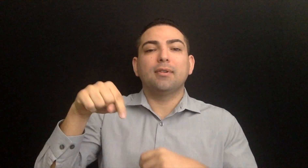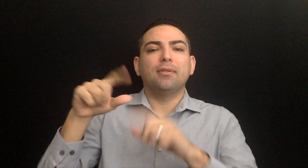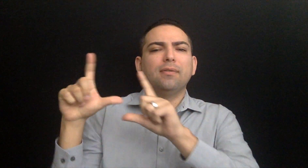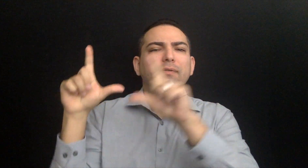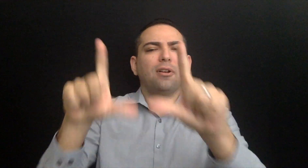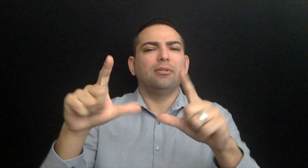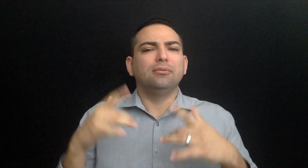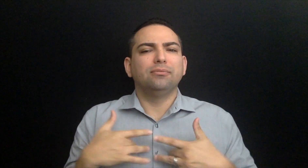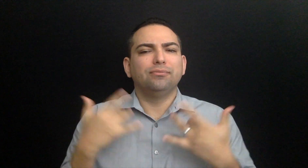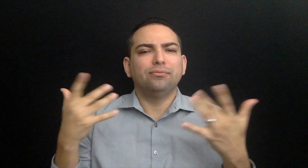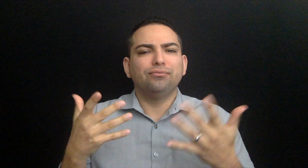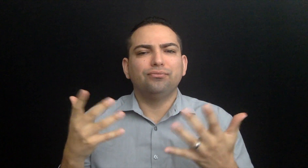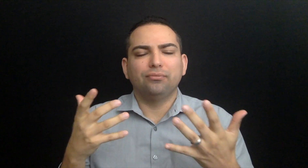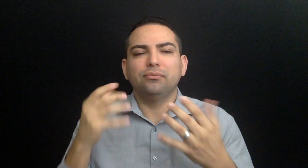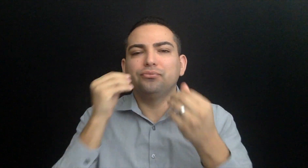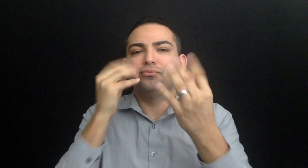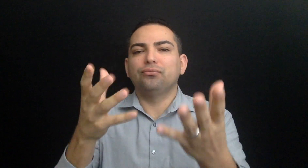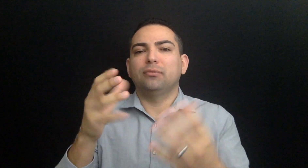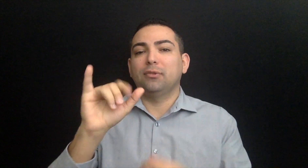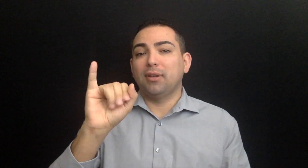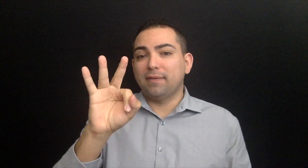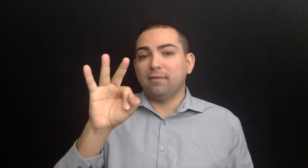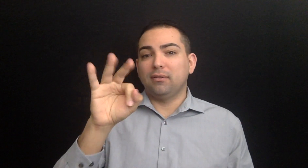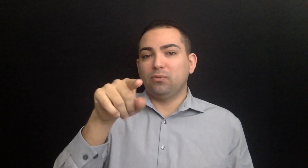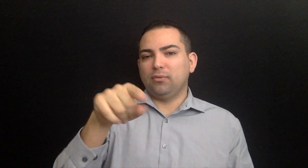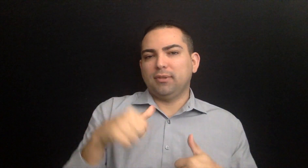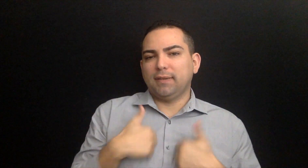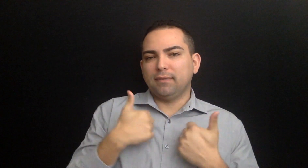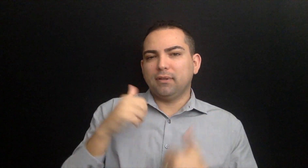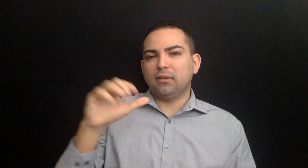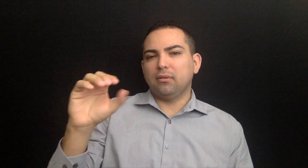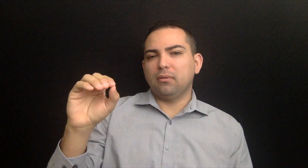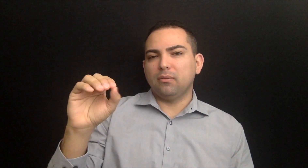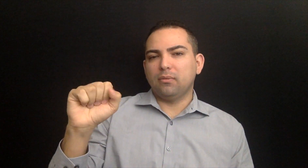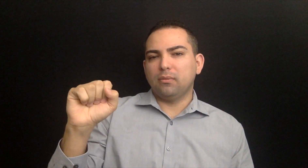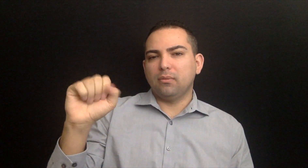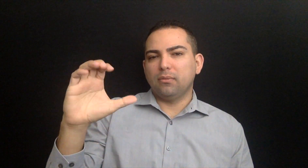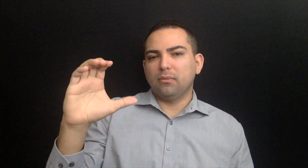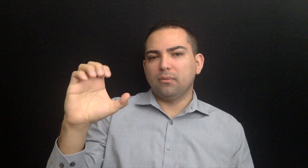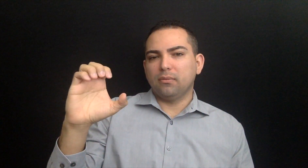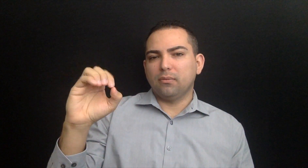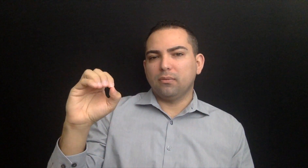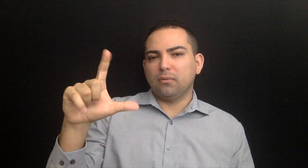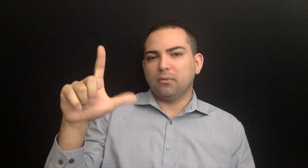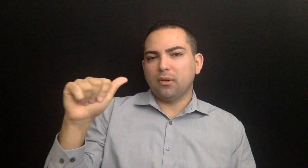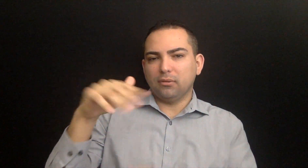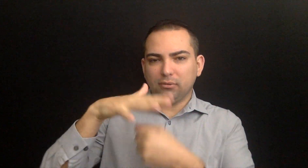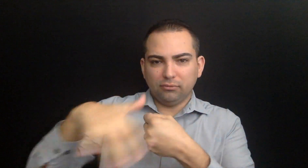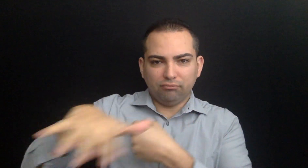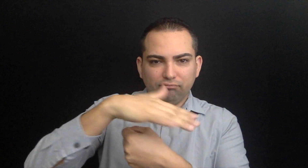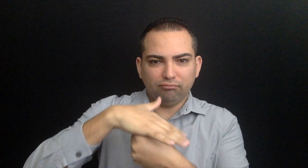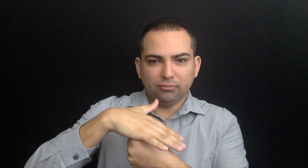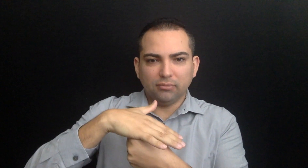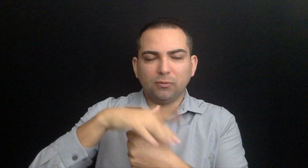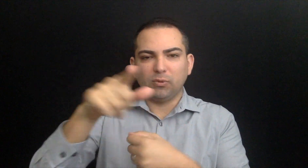This video is to let you know if you live in Osceola County,